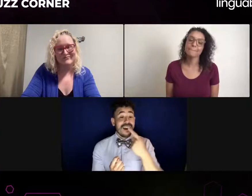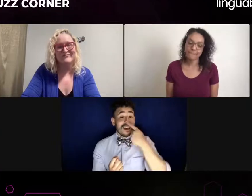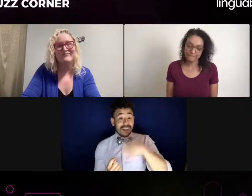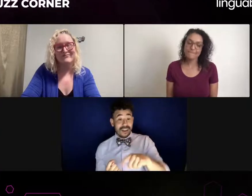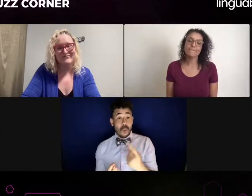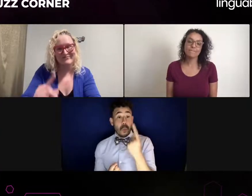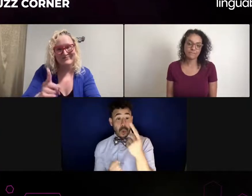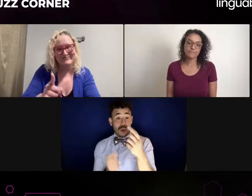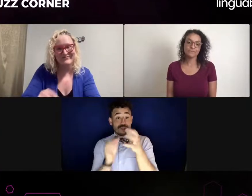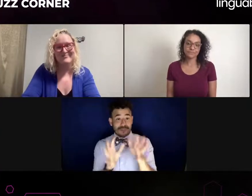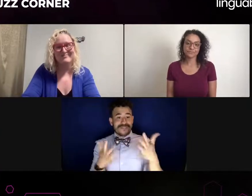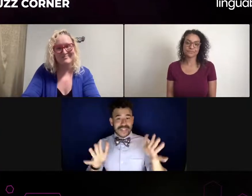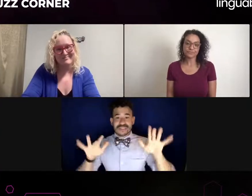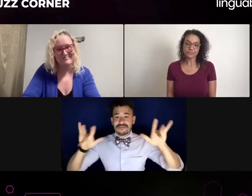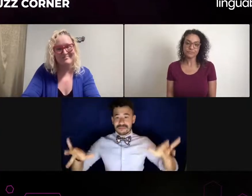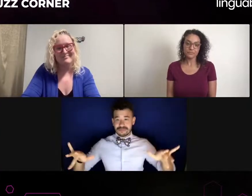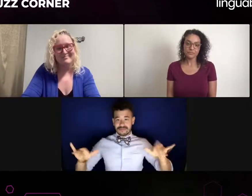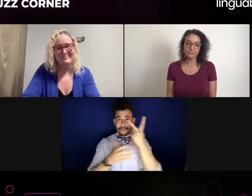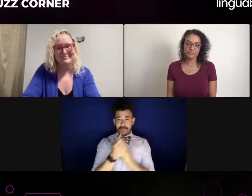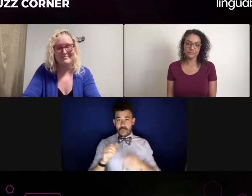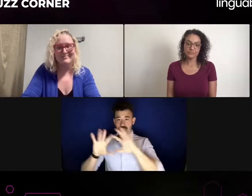I have been like looking and finding what the best that match is,